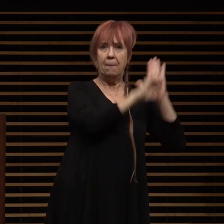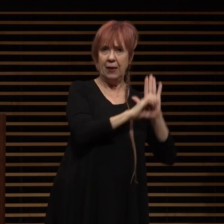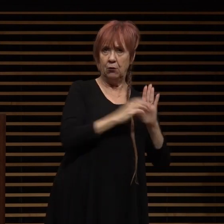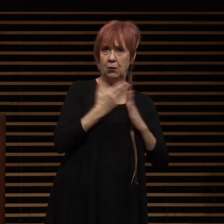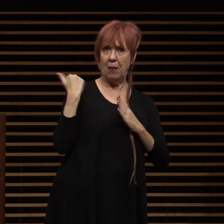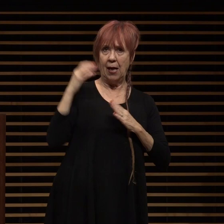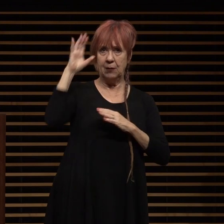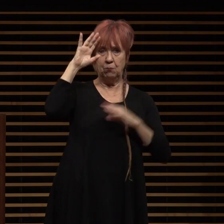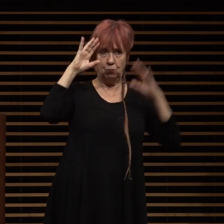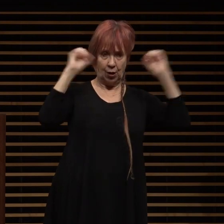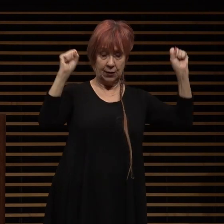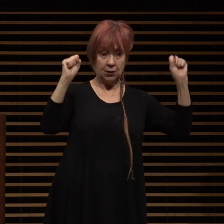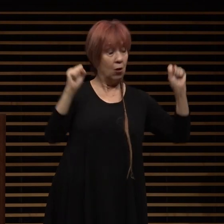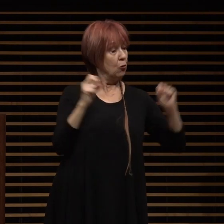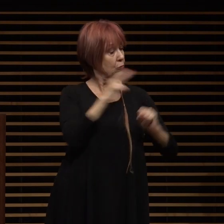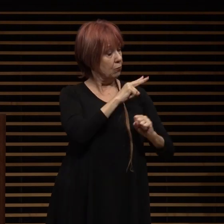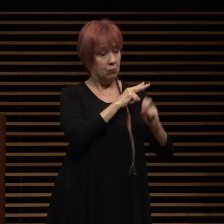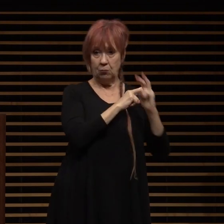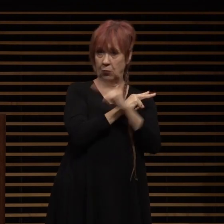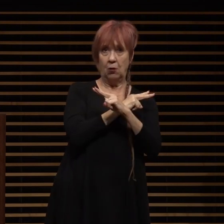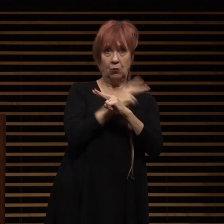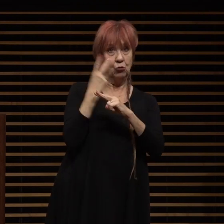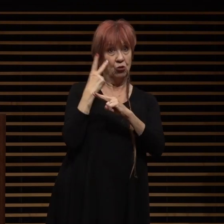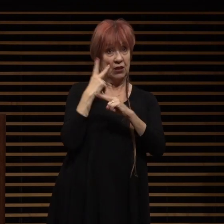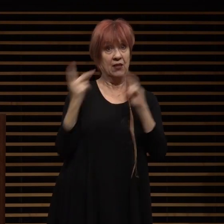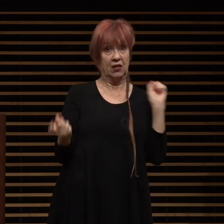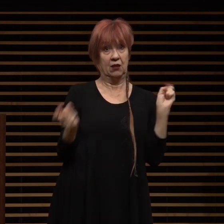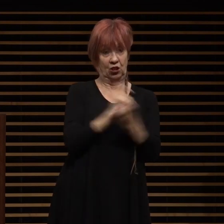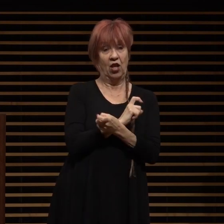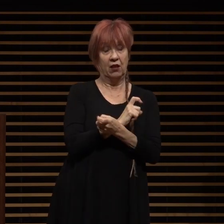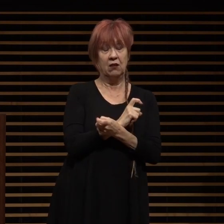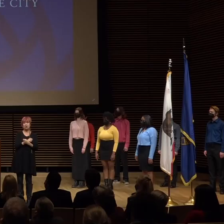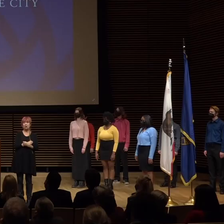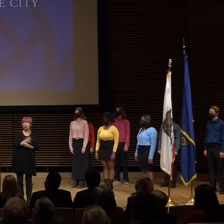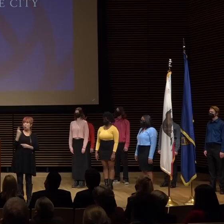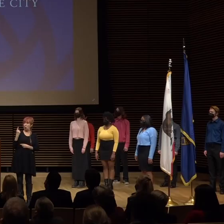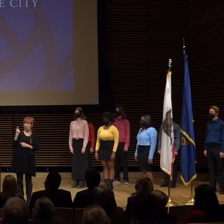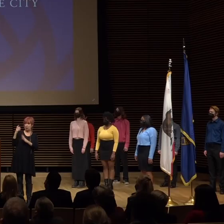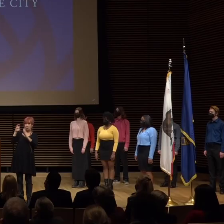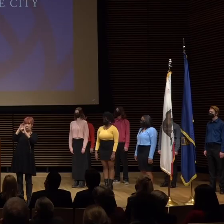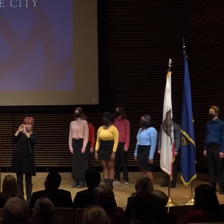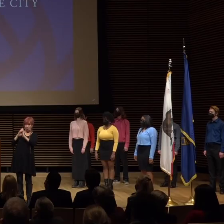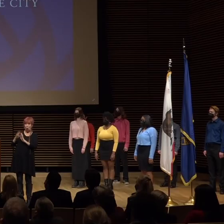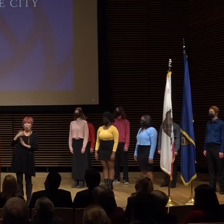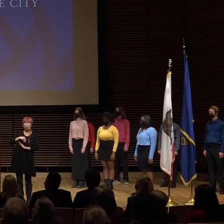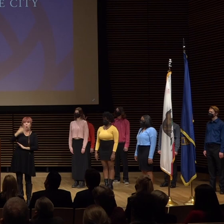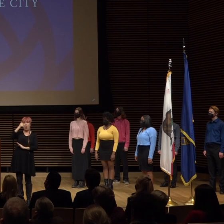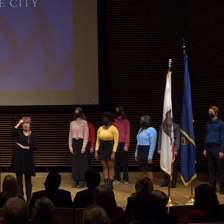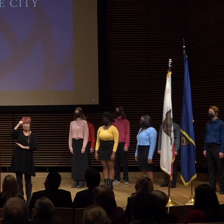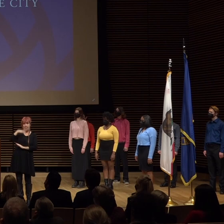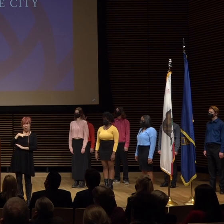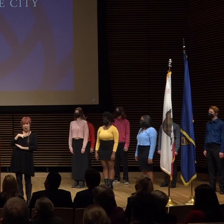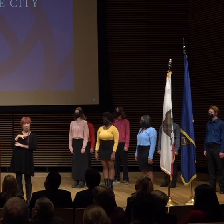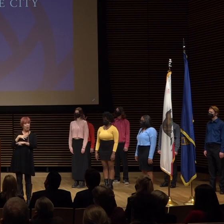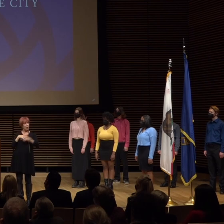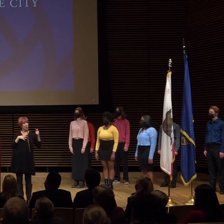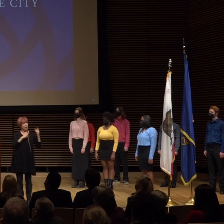when you look at both sides you will see just how vividly we've come one side is a wall full of white men